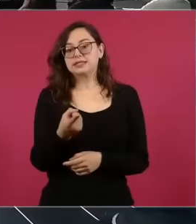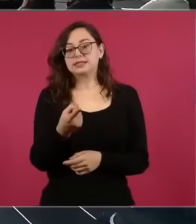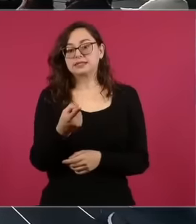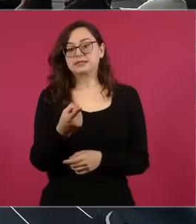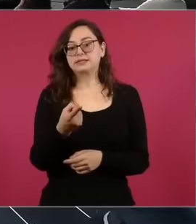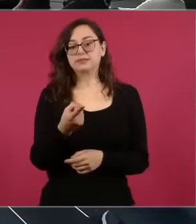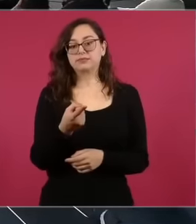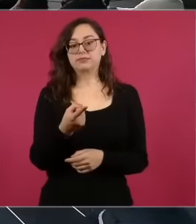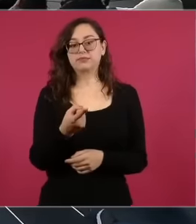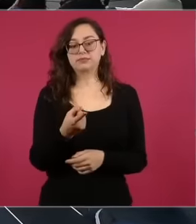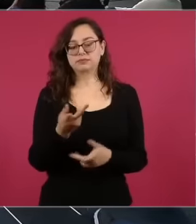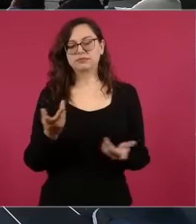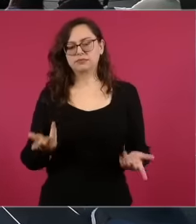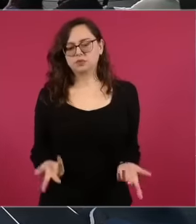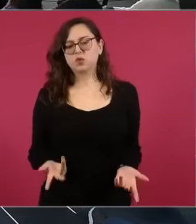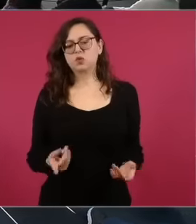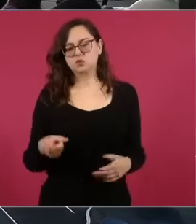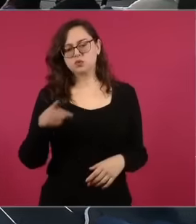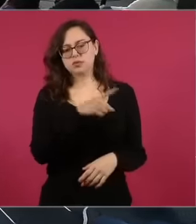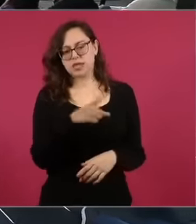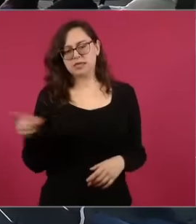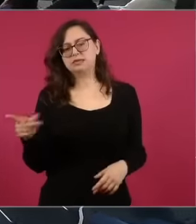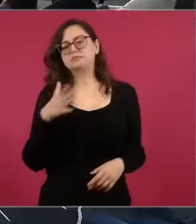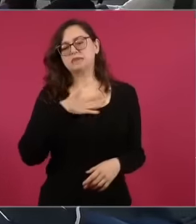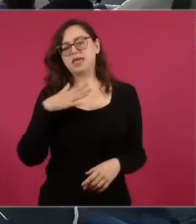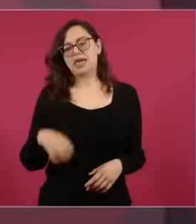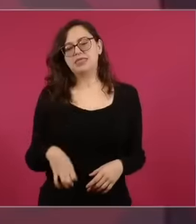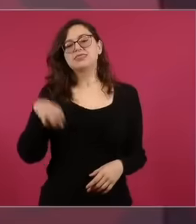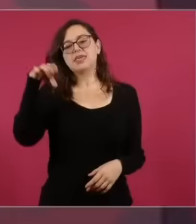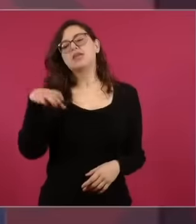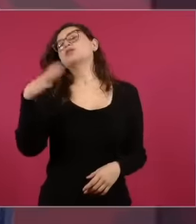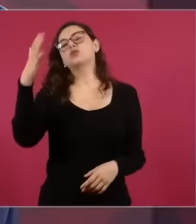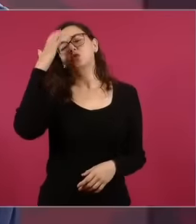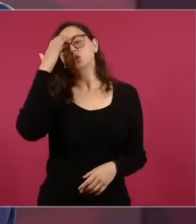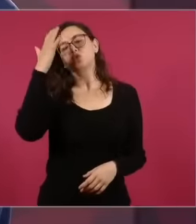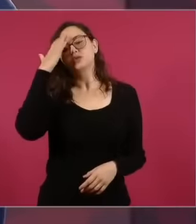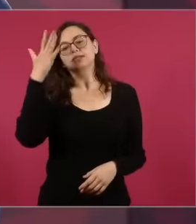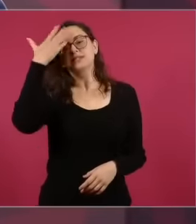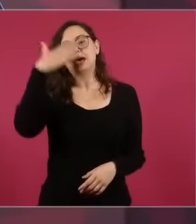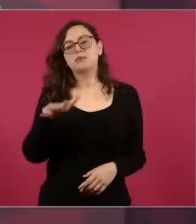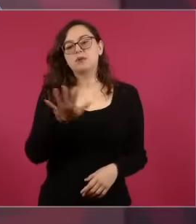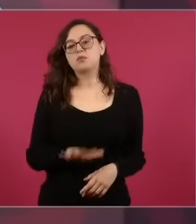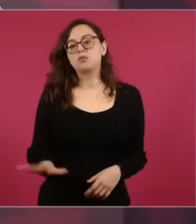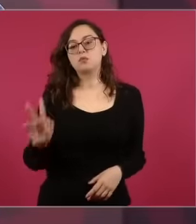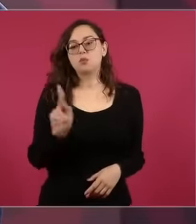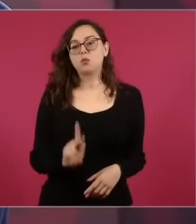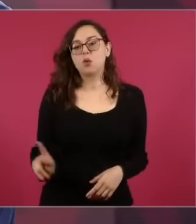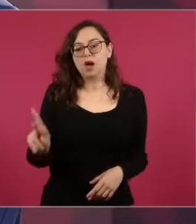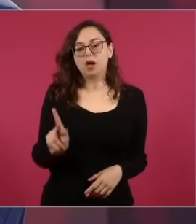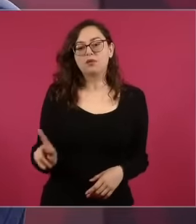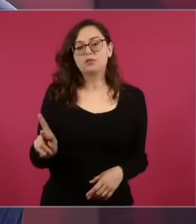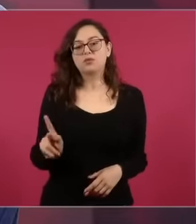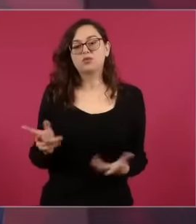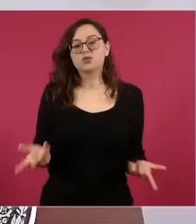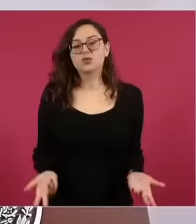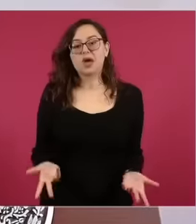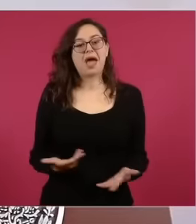my age and who were born in towns, we did not study kindergarten because there